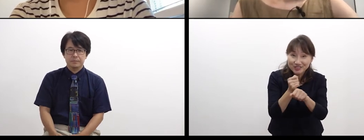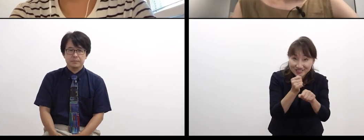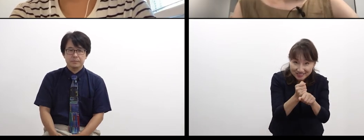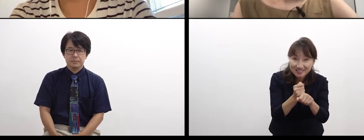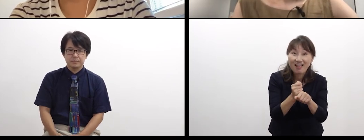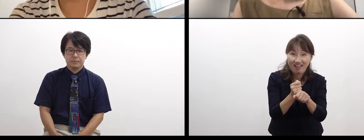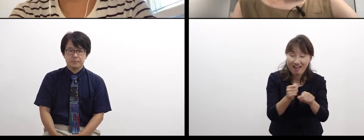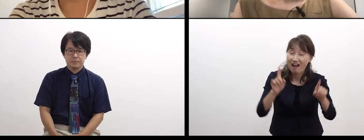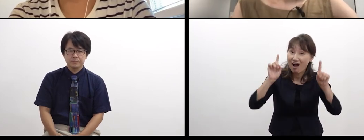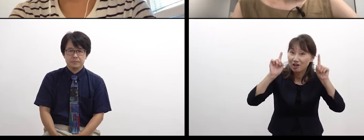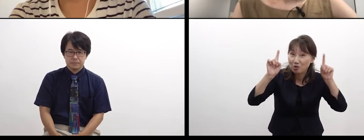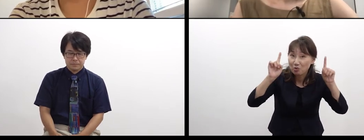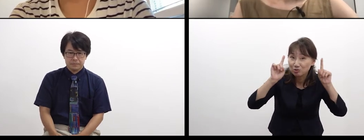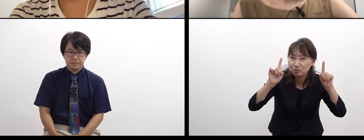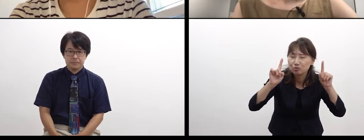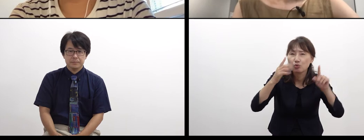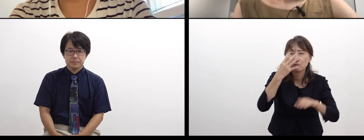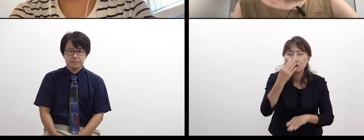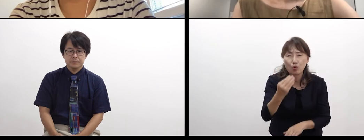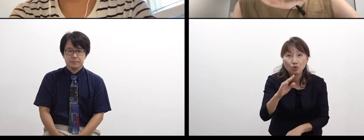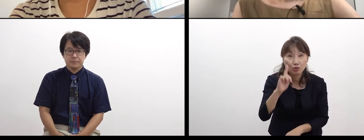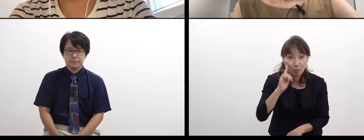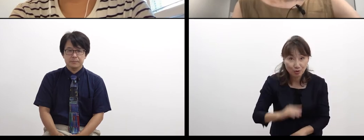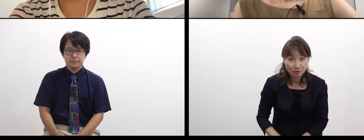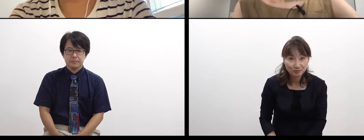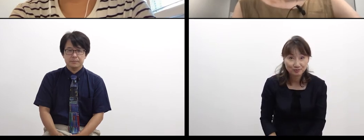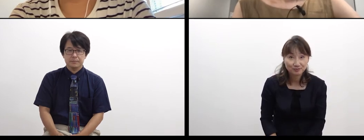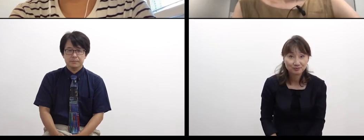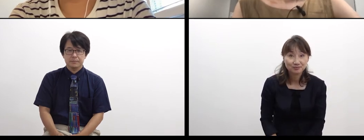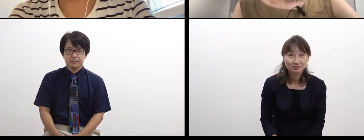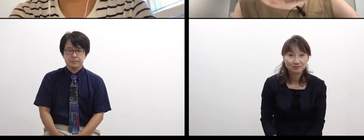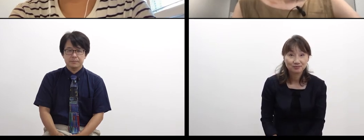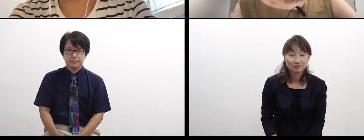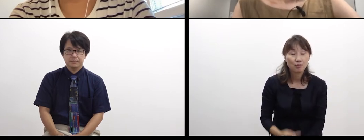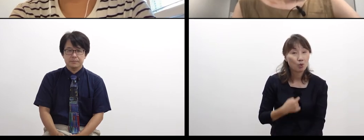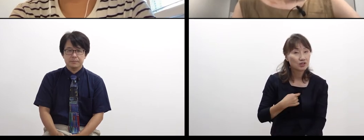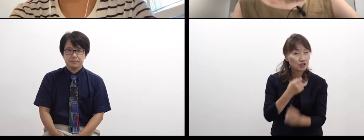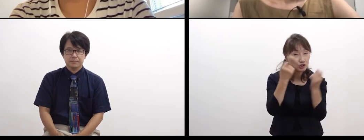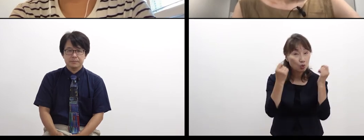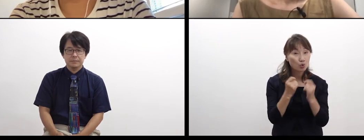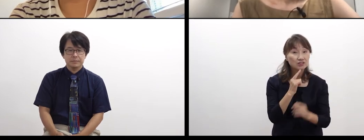When I meet someone,